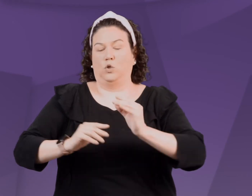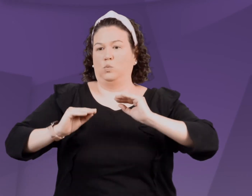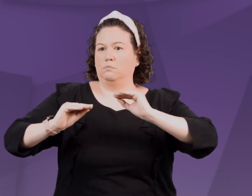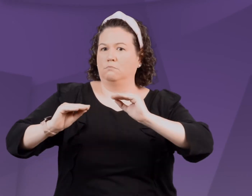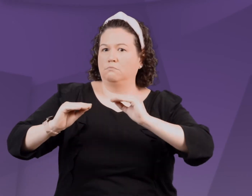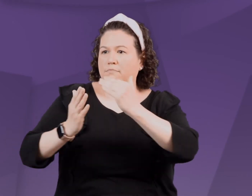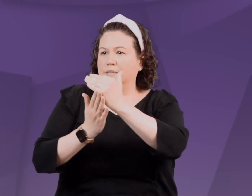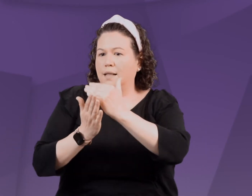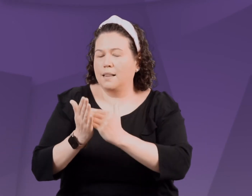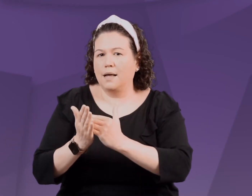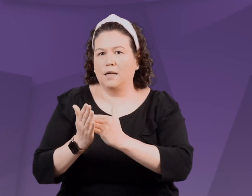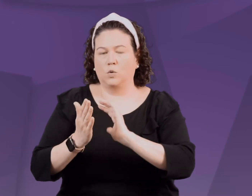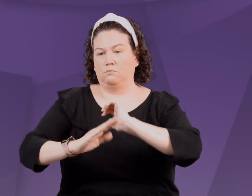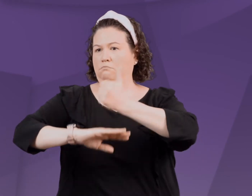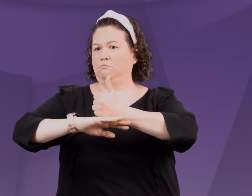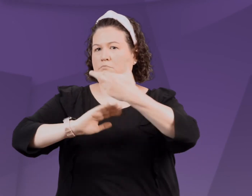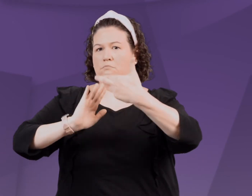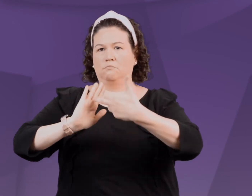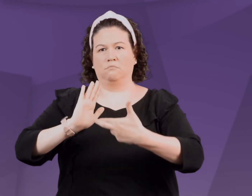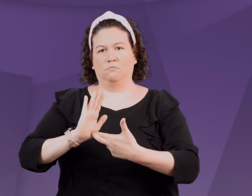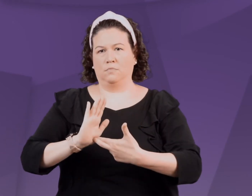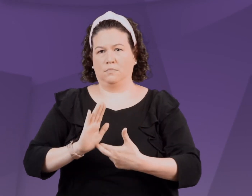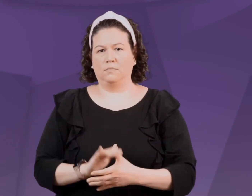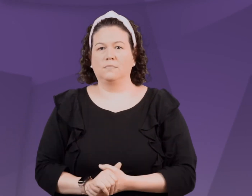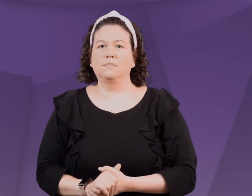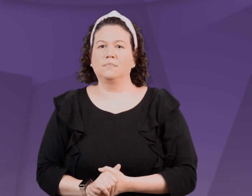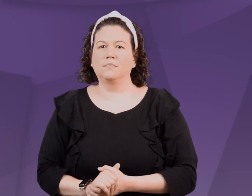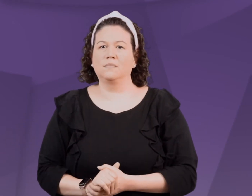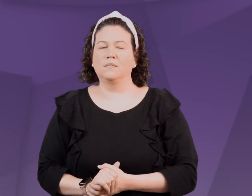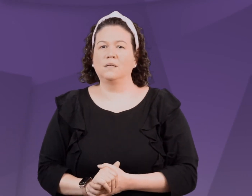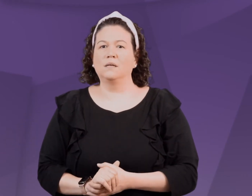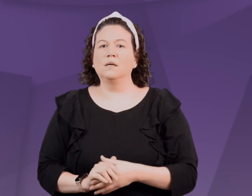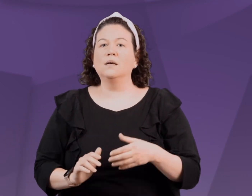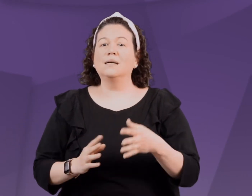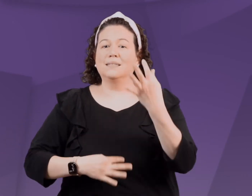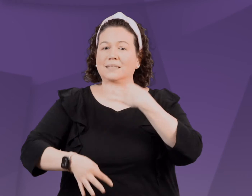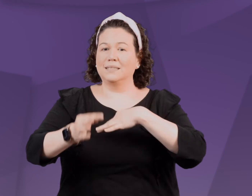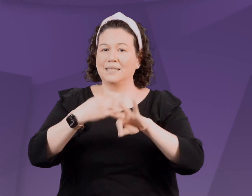It's the same concept as when children is feeling upset or out of control